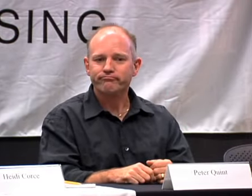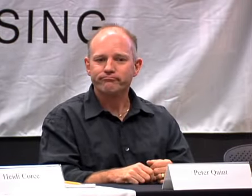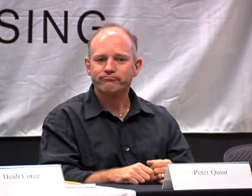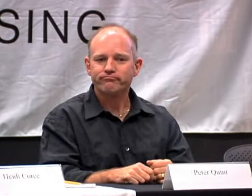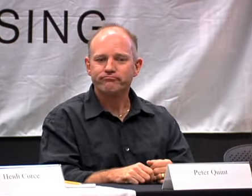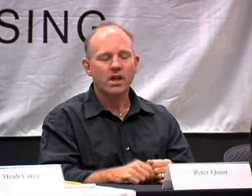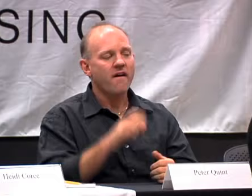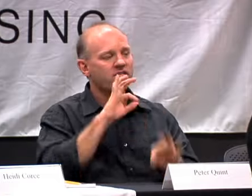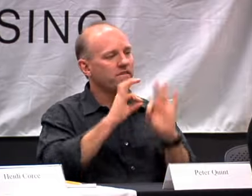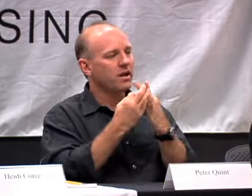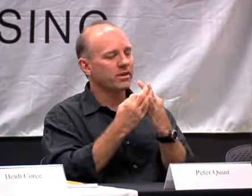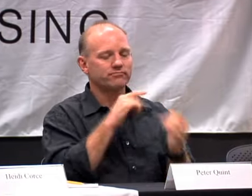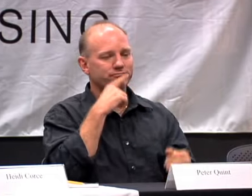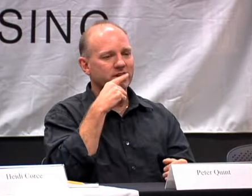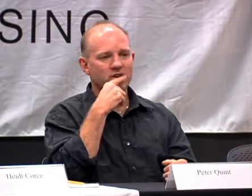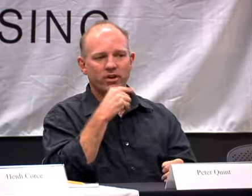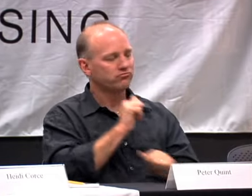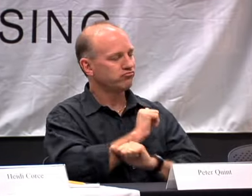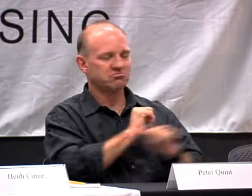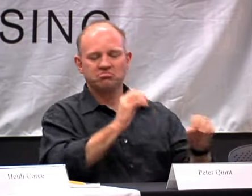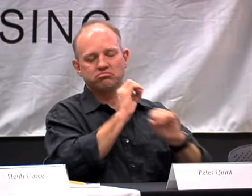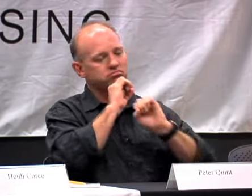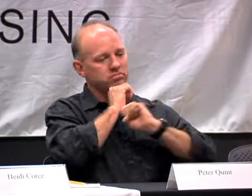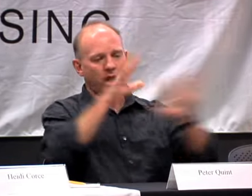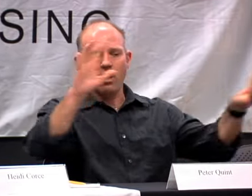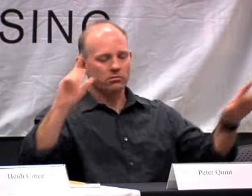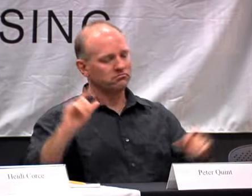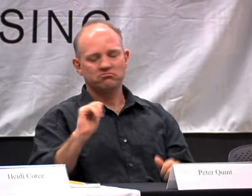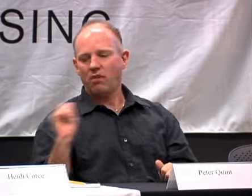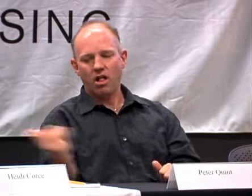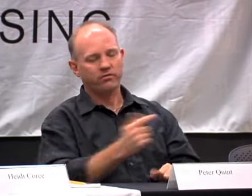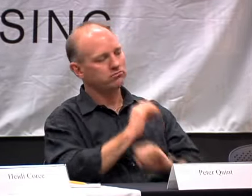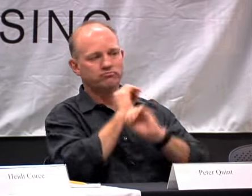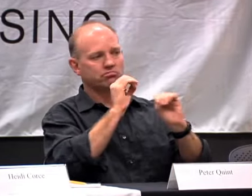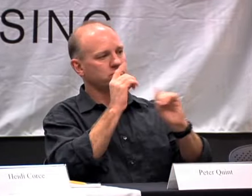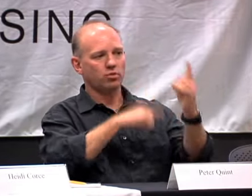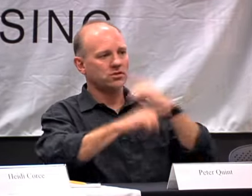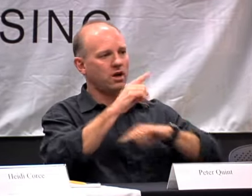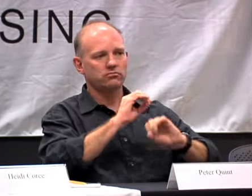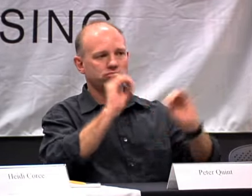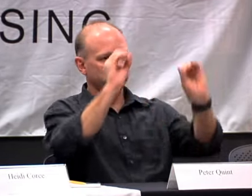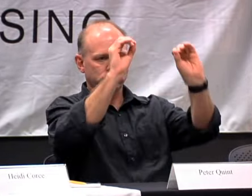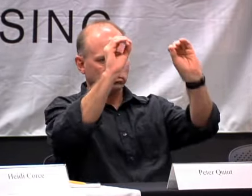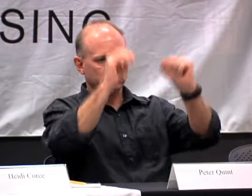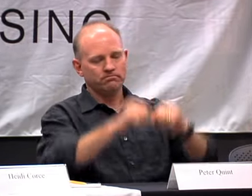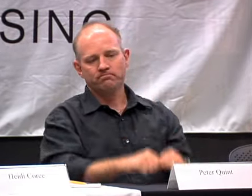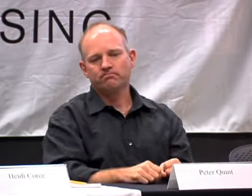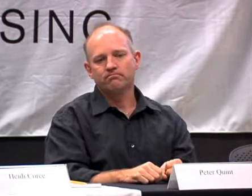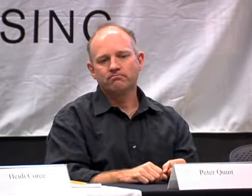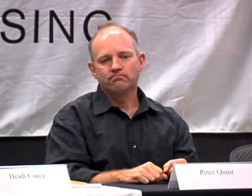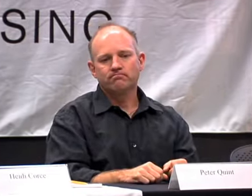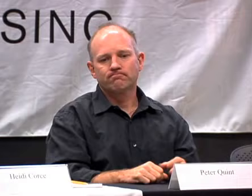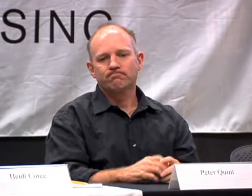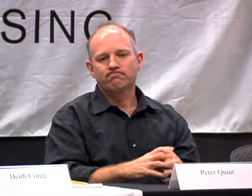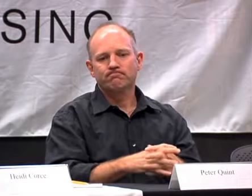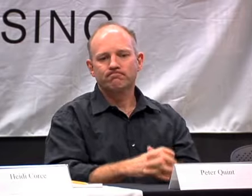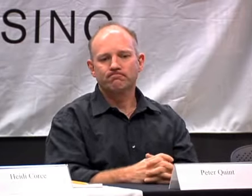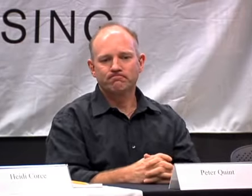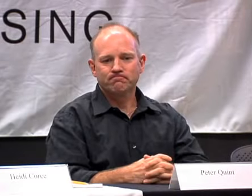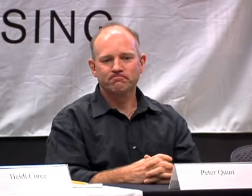MY FAMILY'S HEARING. THERE'S NO DEAF. THEY DON'T SIGN.